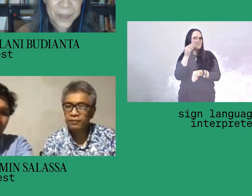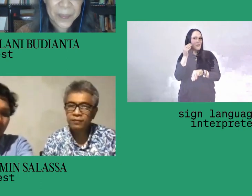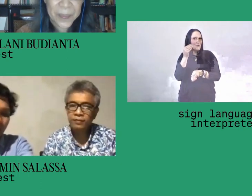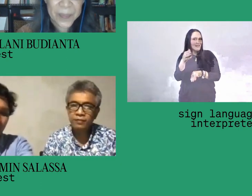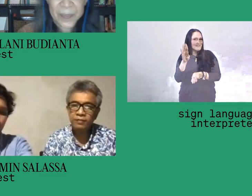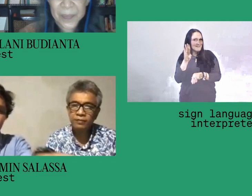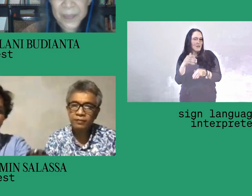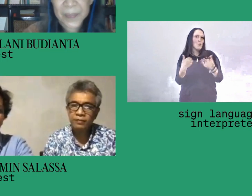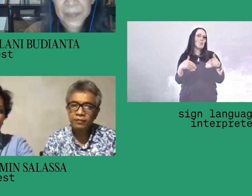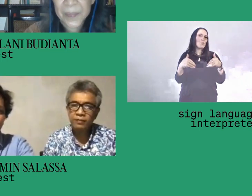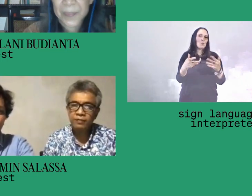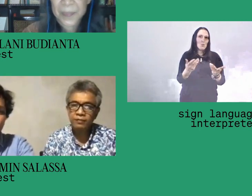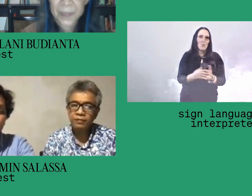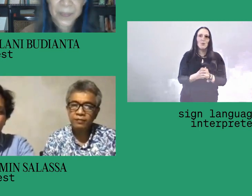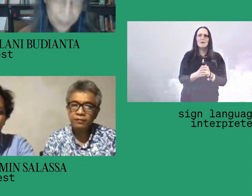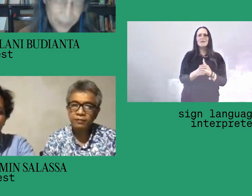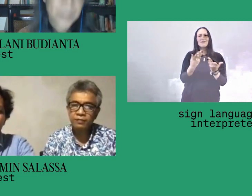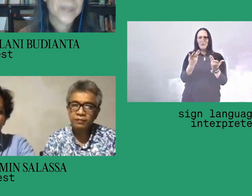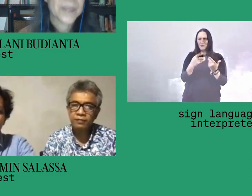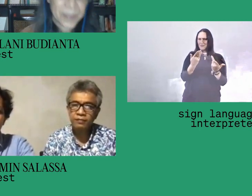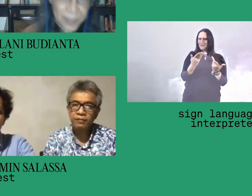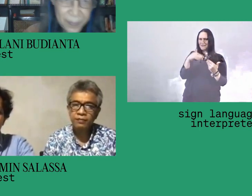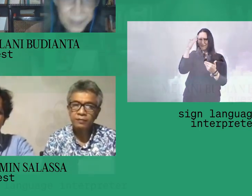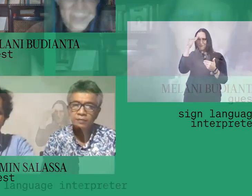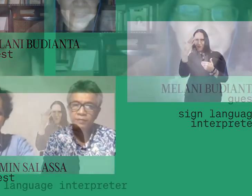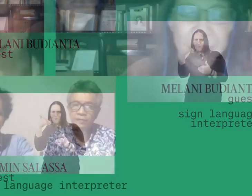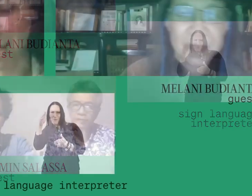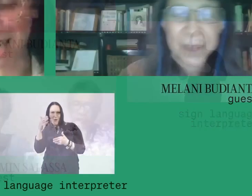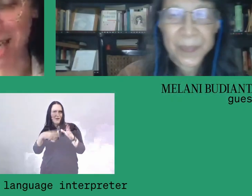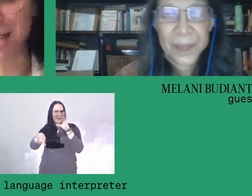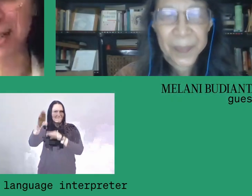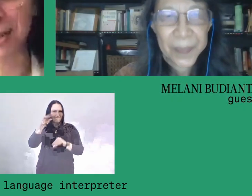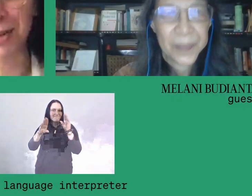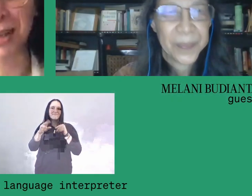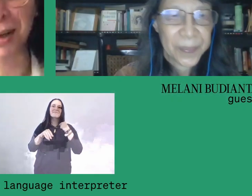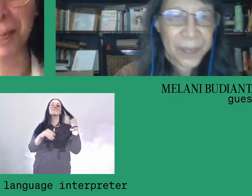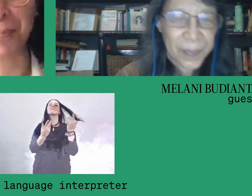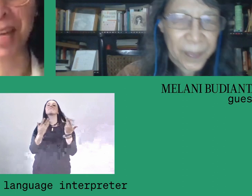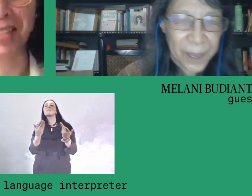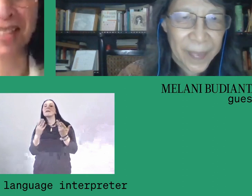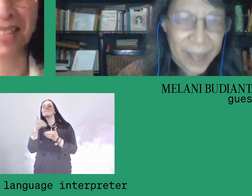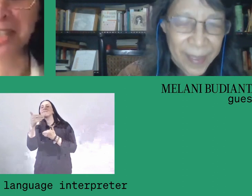and we'll get to that, I think, when we have a chance to ask questions.